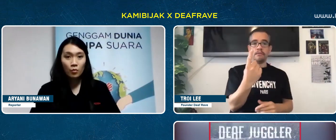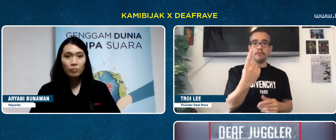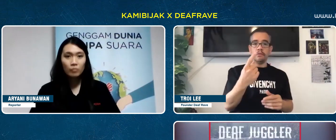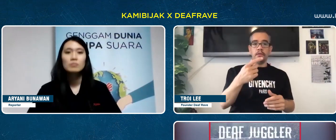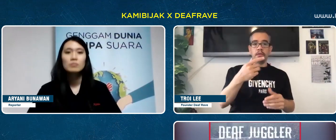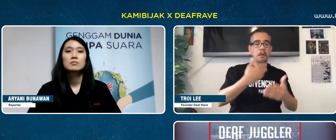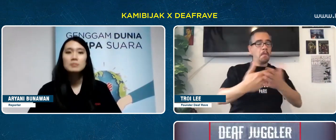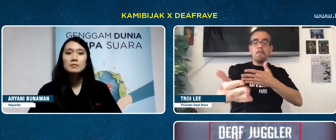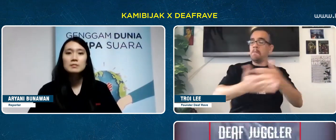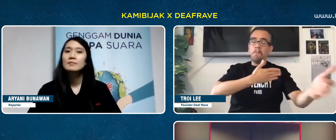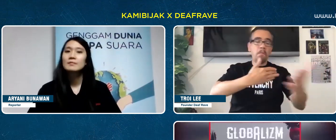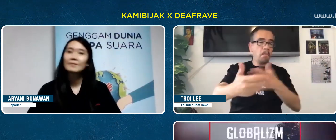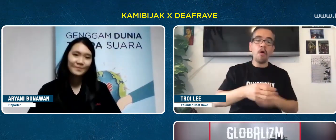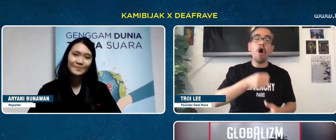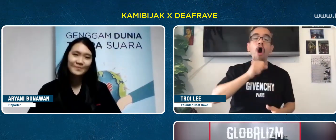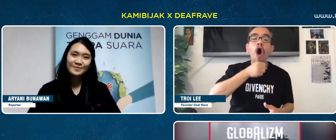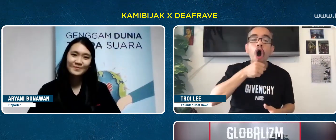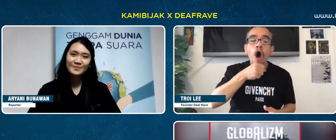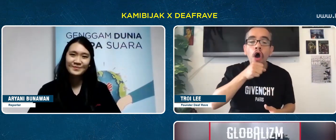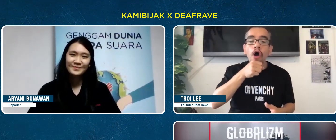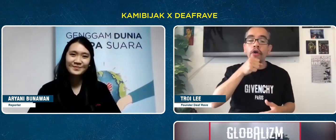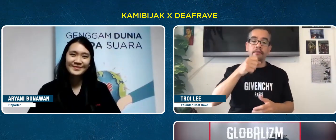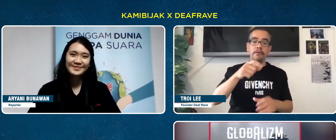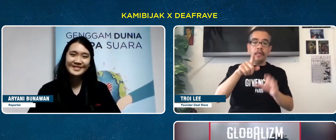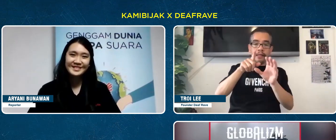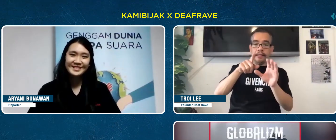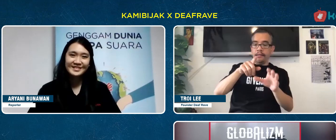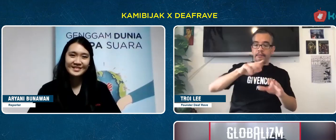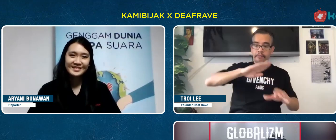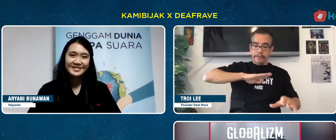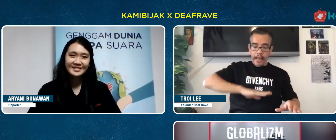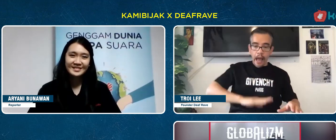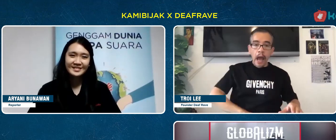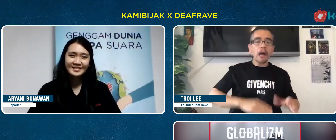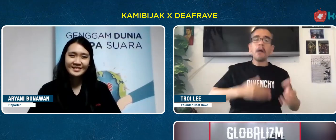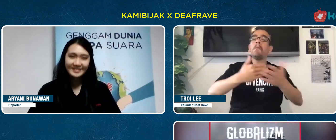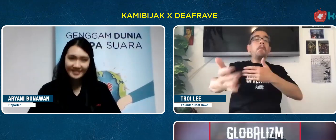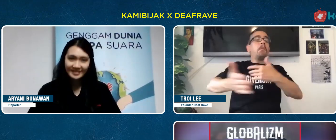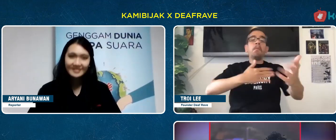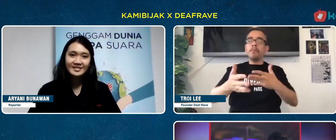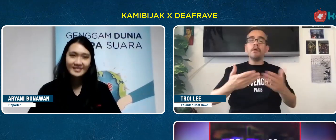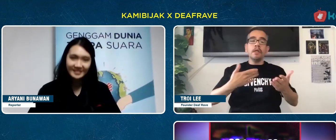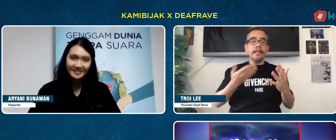Elderly people or young children are fine.